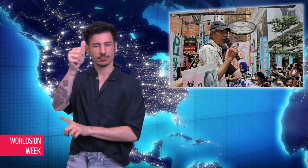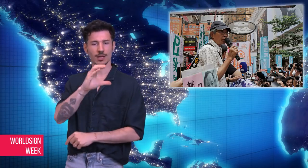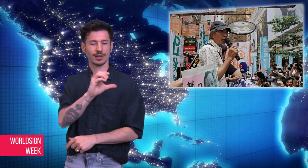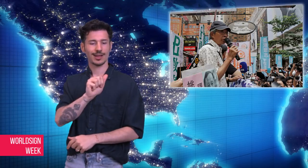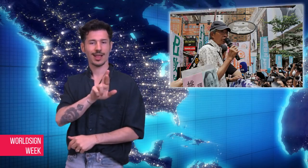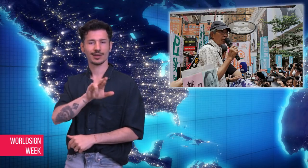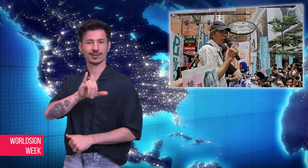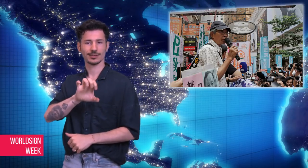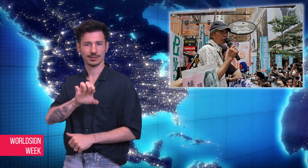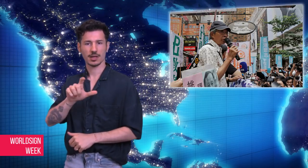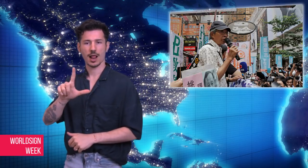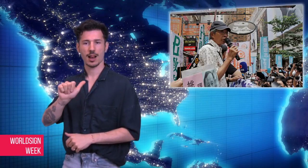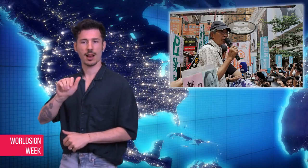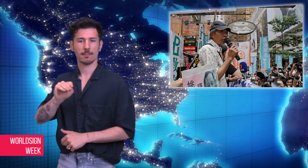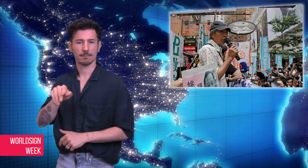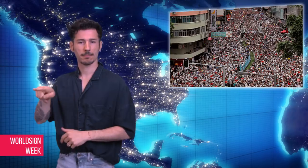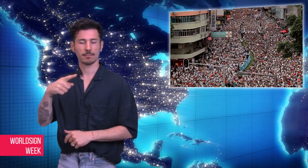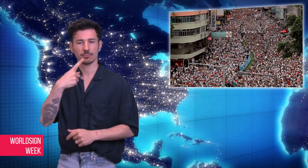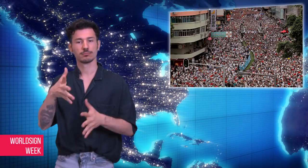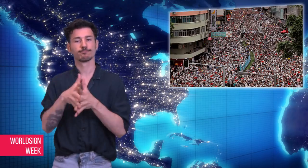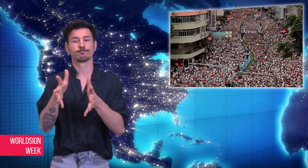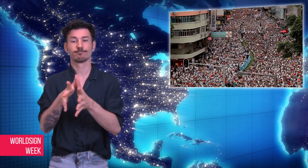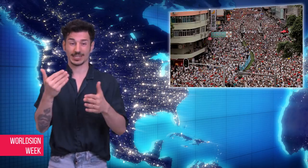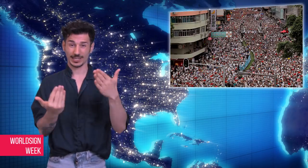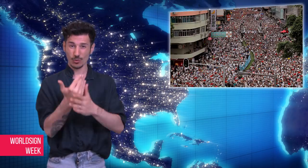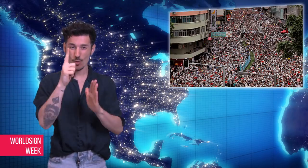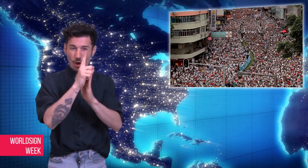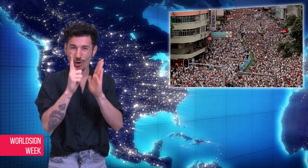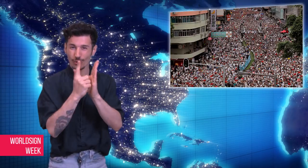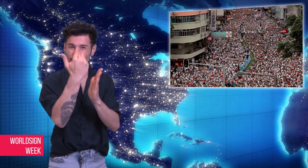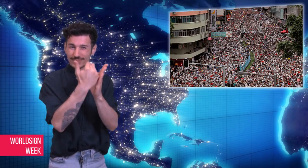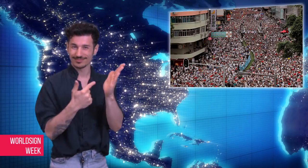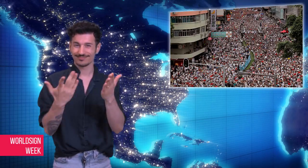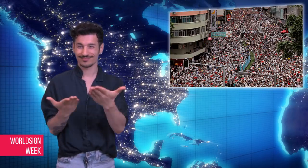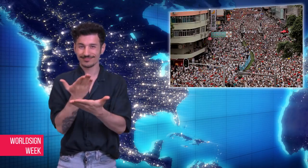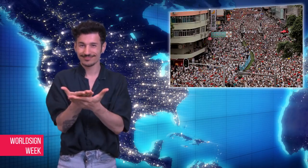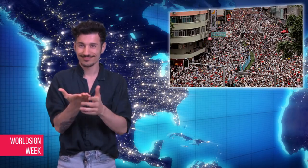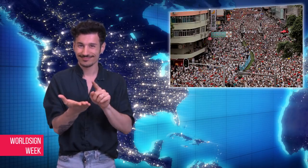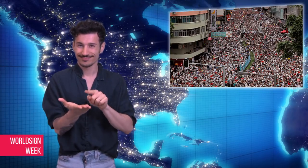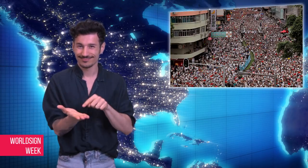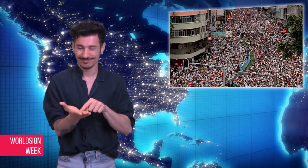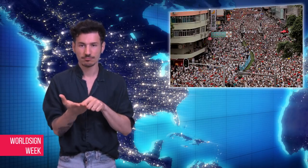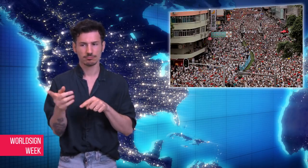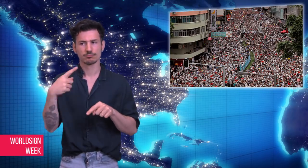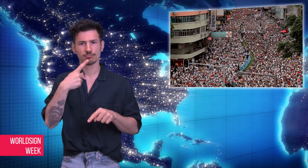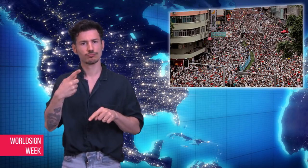The leader of Hong Kong, Carrie Lam said the proposed